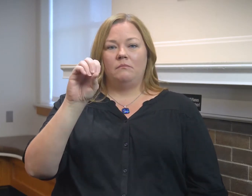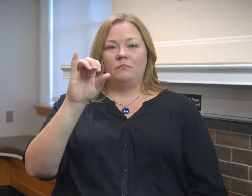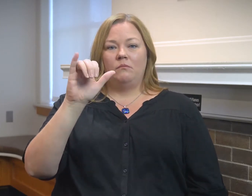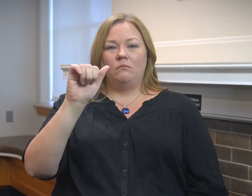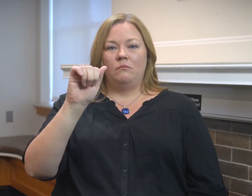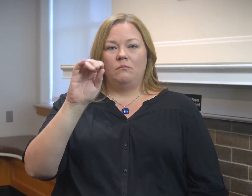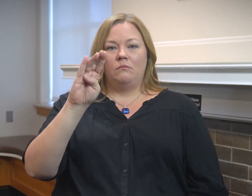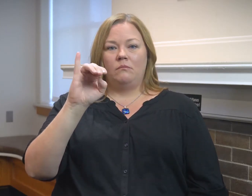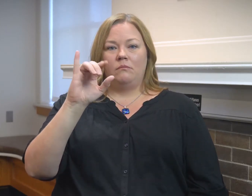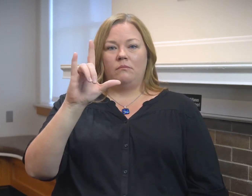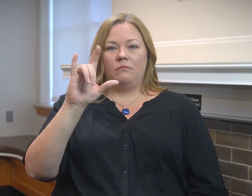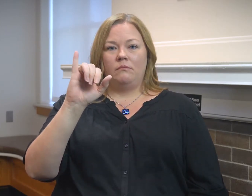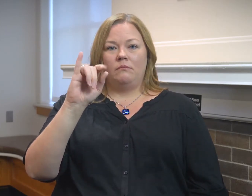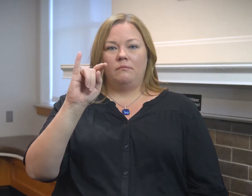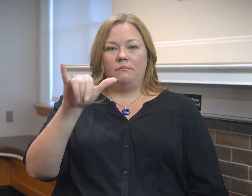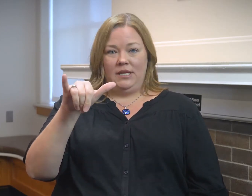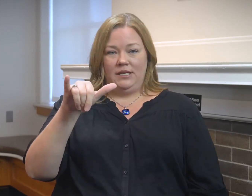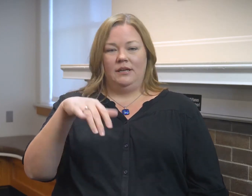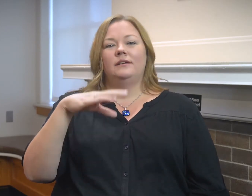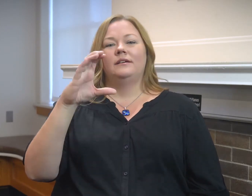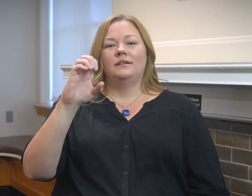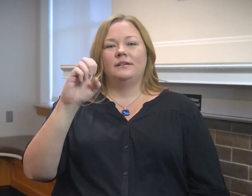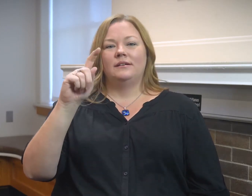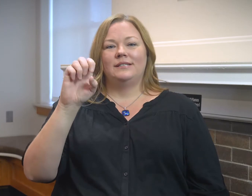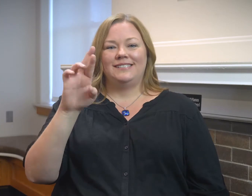of the Employability Center.